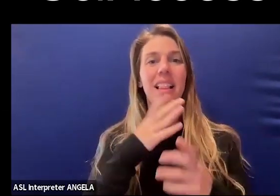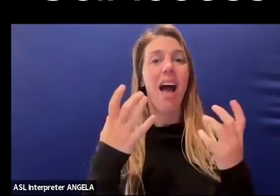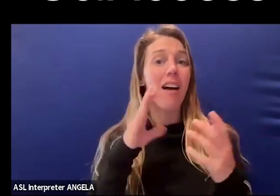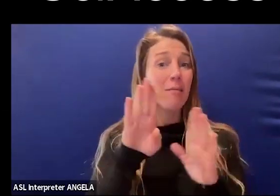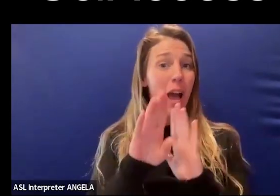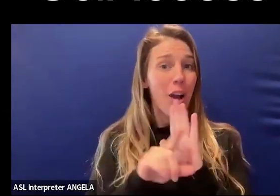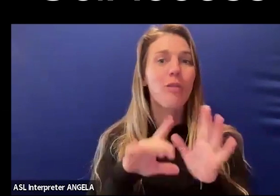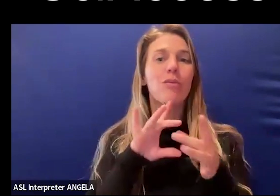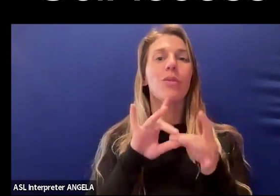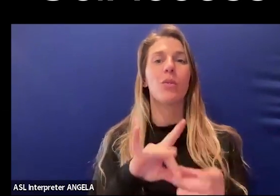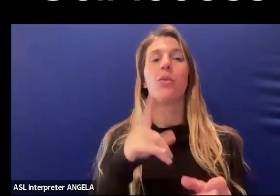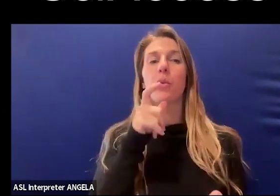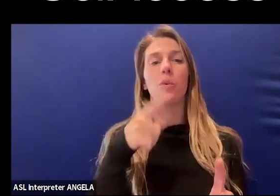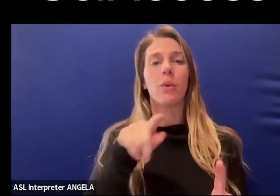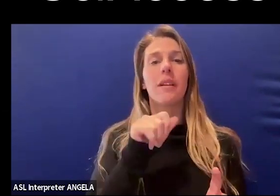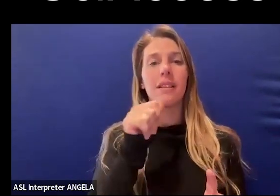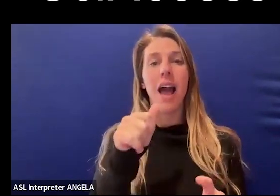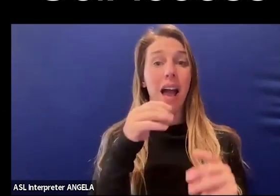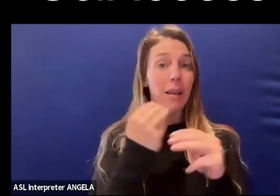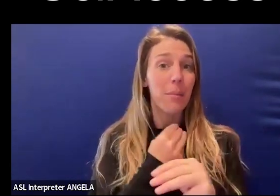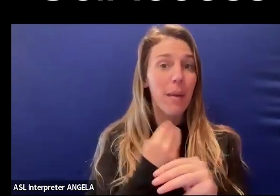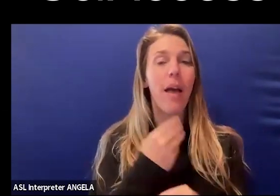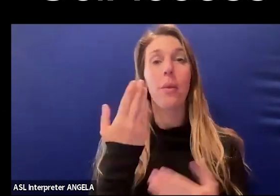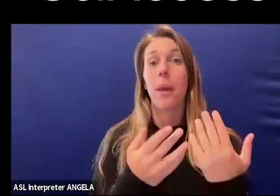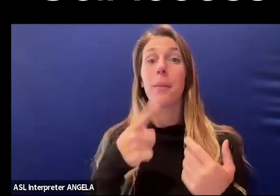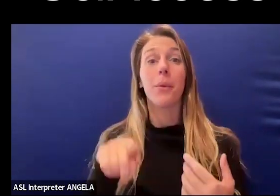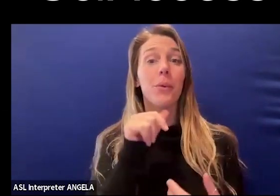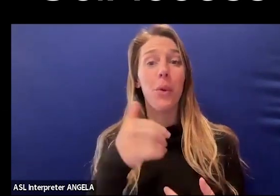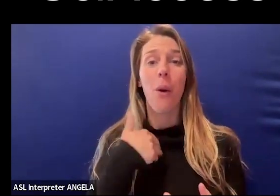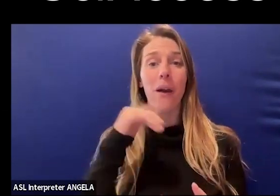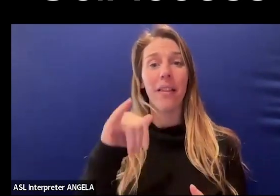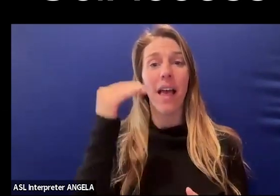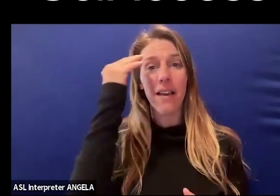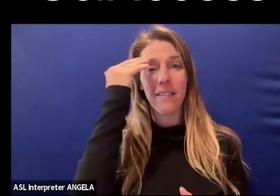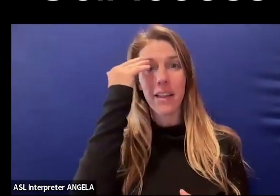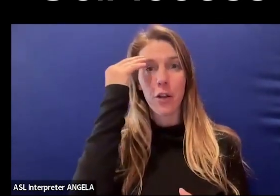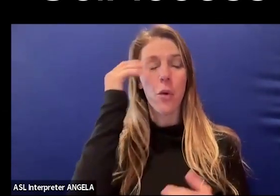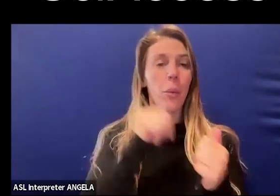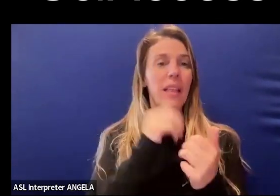especially for folks who aren't in math or who might not have the familiarity with some of the issues